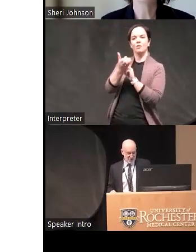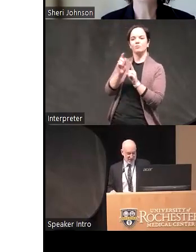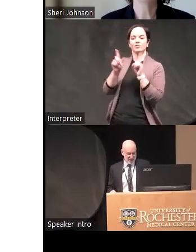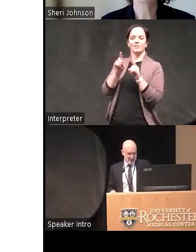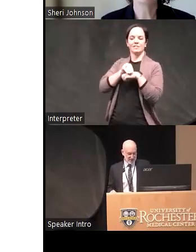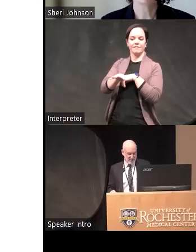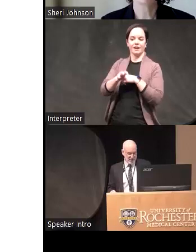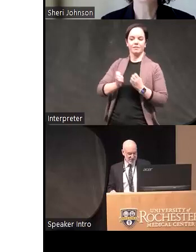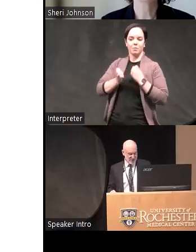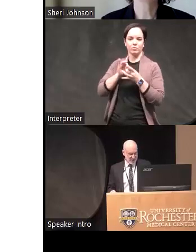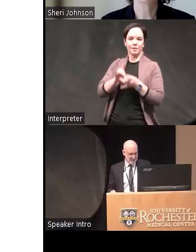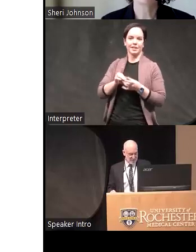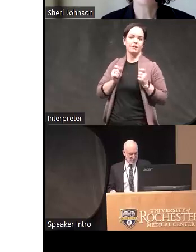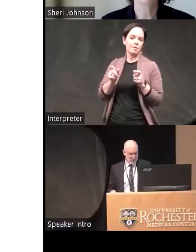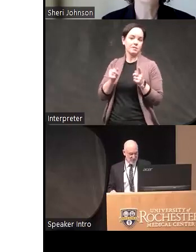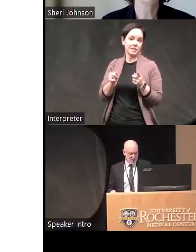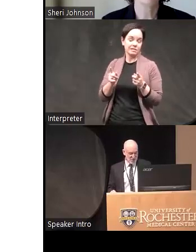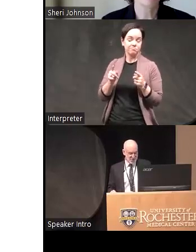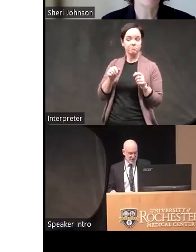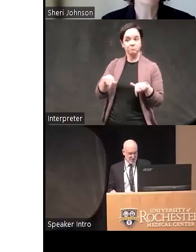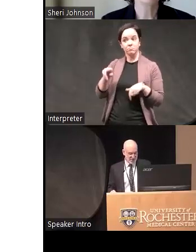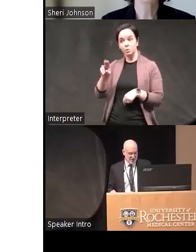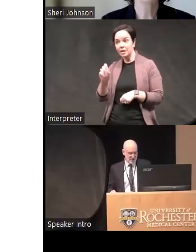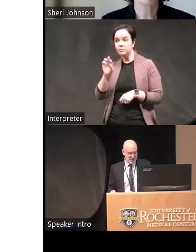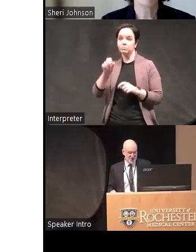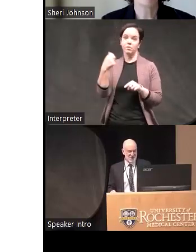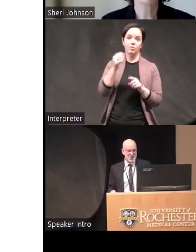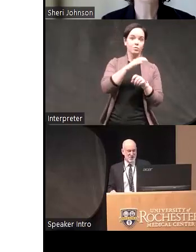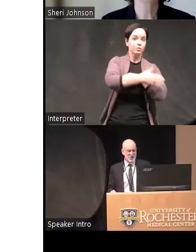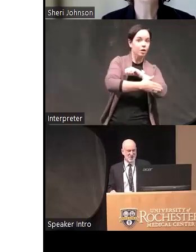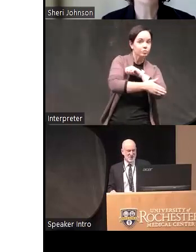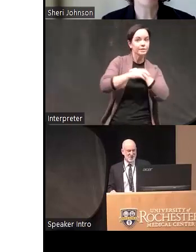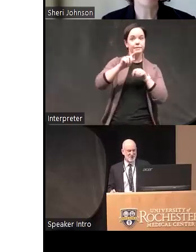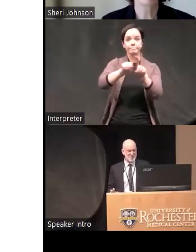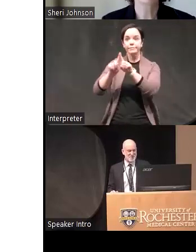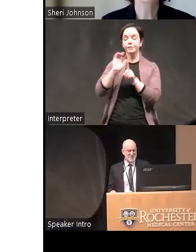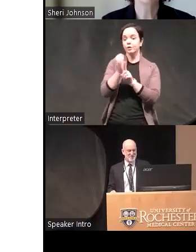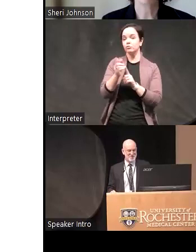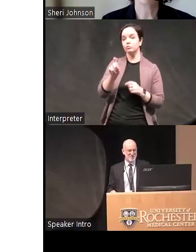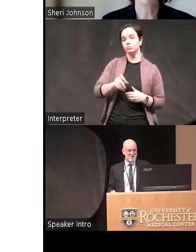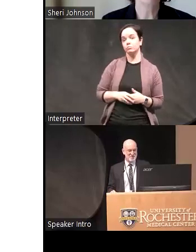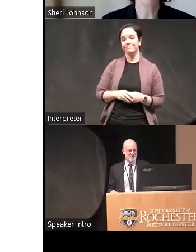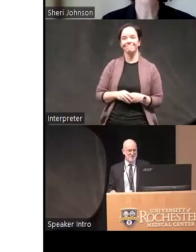related impulsivity whether in the U.S or across other countries or cultures I love that question